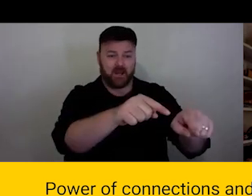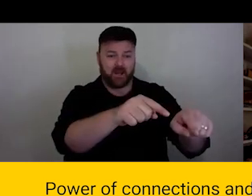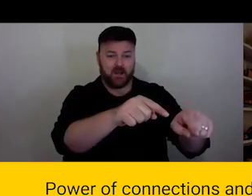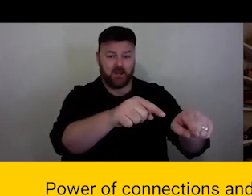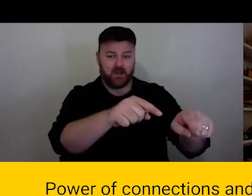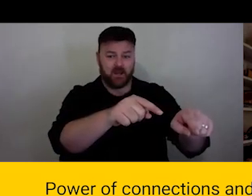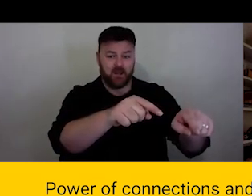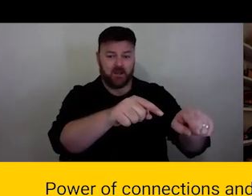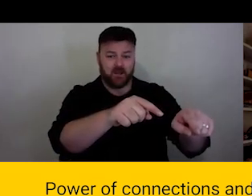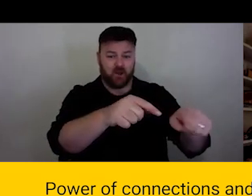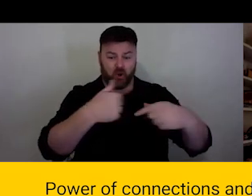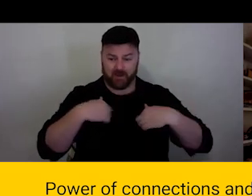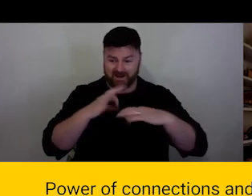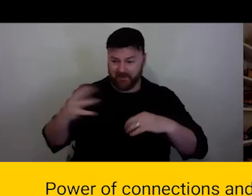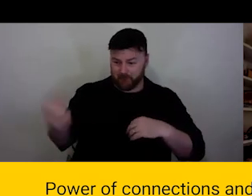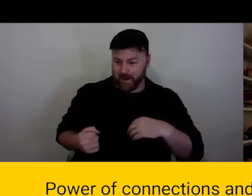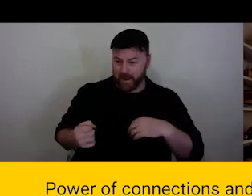Could a presenter or stakeholder pitch back